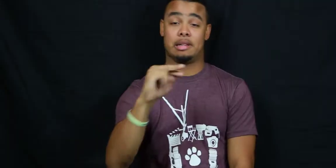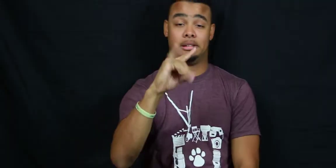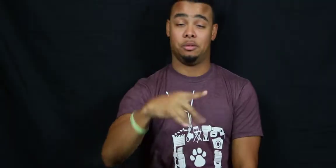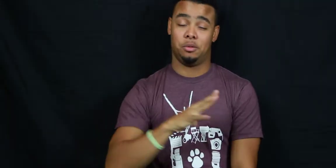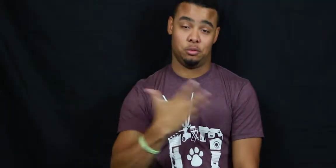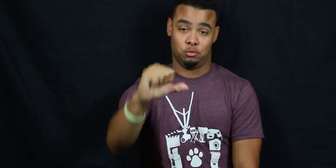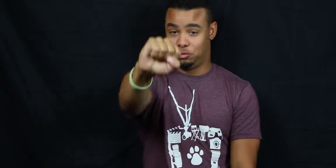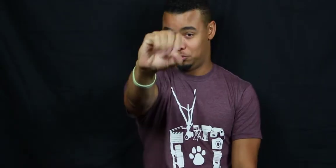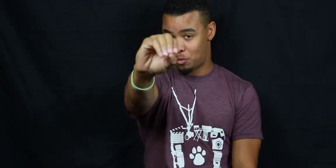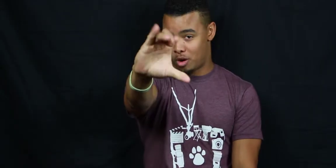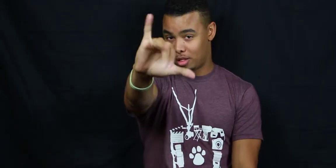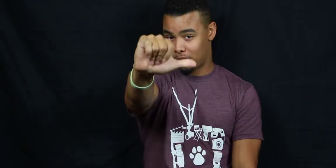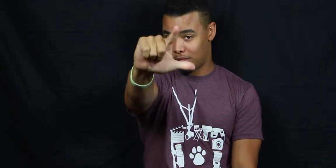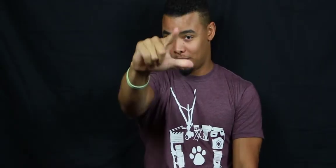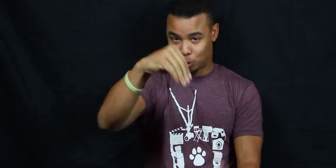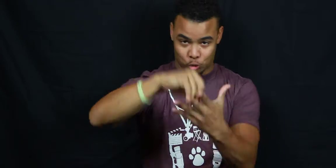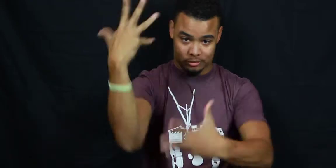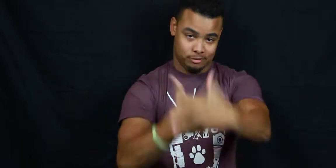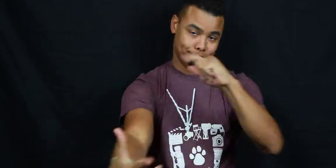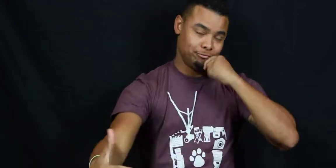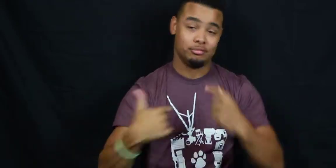One REALLY cool thing about NTID is the socialization factor here on campus!